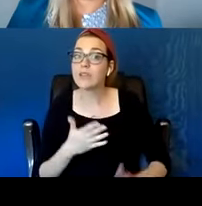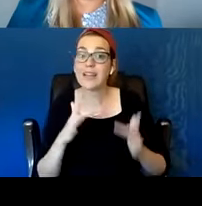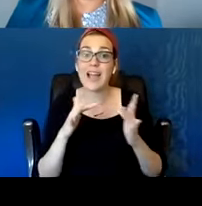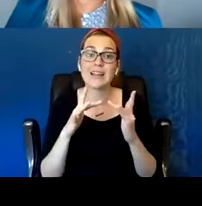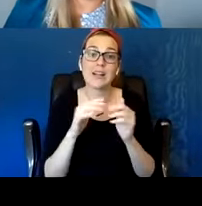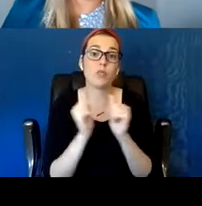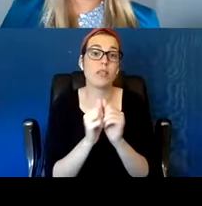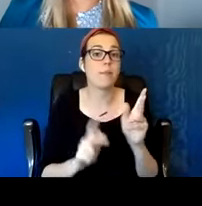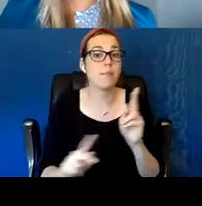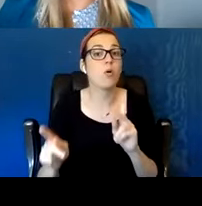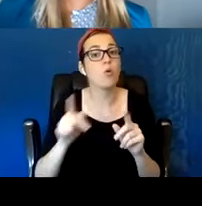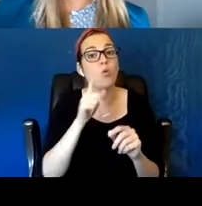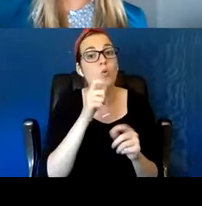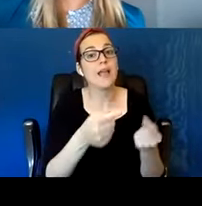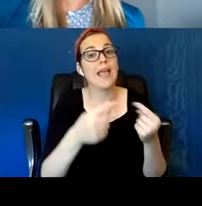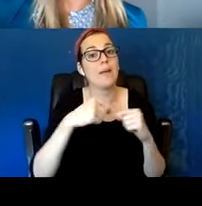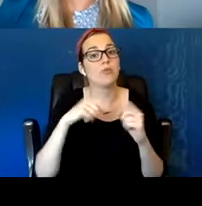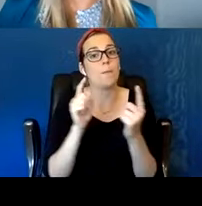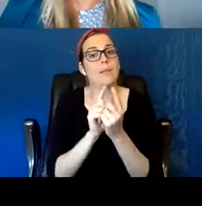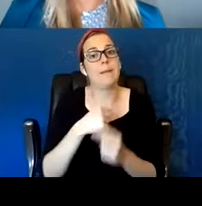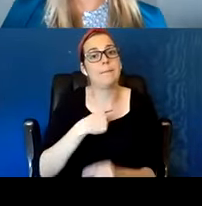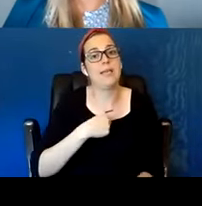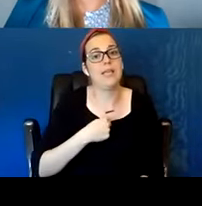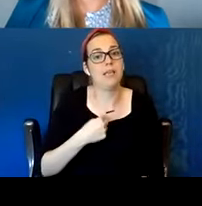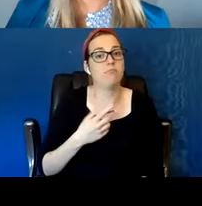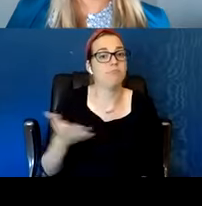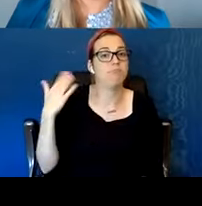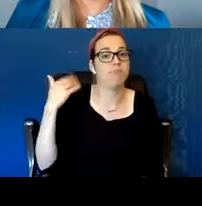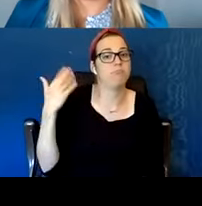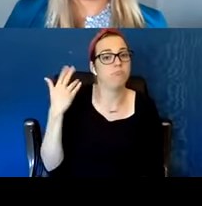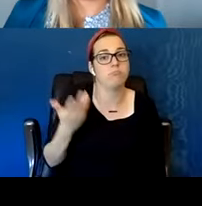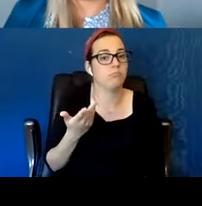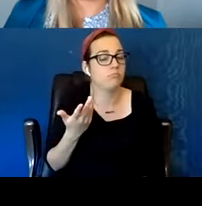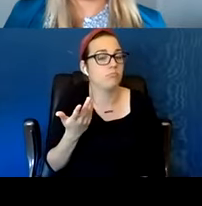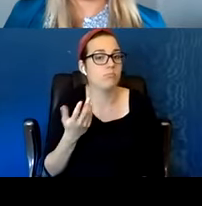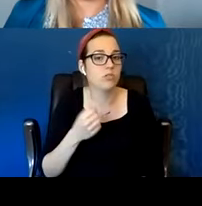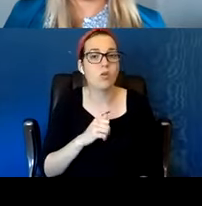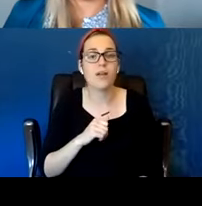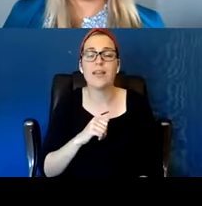And then so it's a long run like you're running a long distance run.